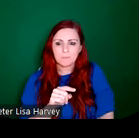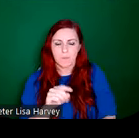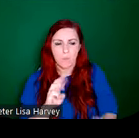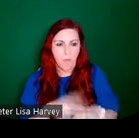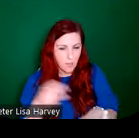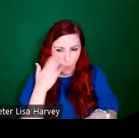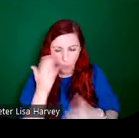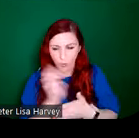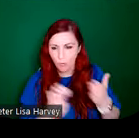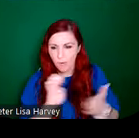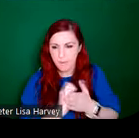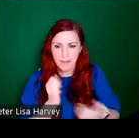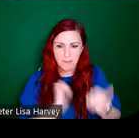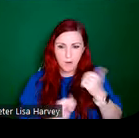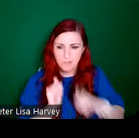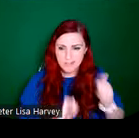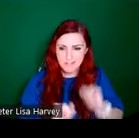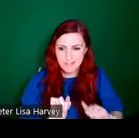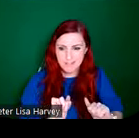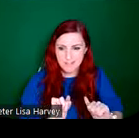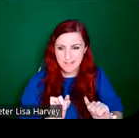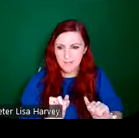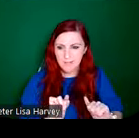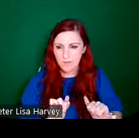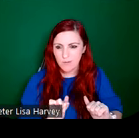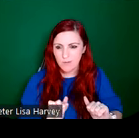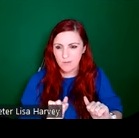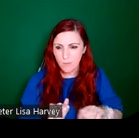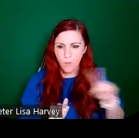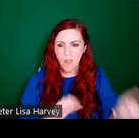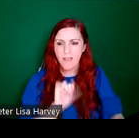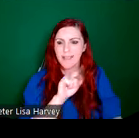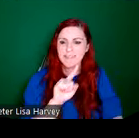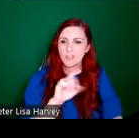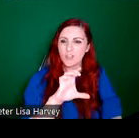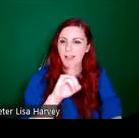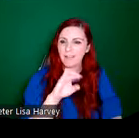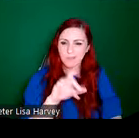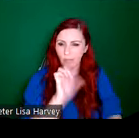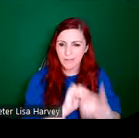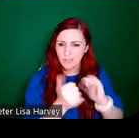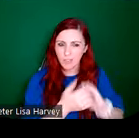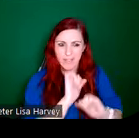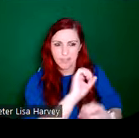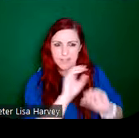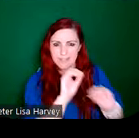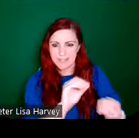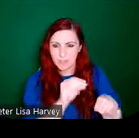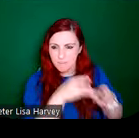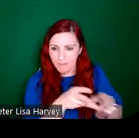A E Child hadn't really changed his teaching methods or his kind of style of